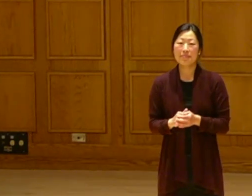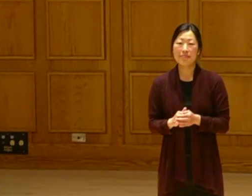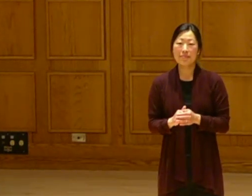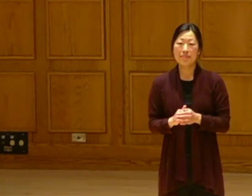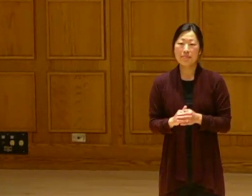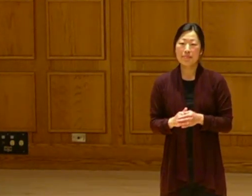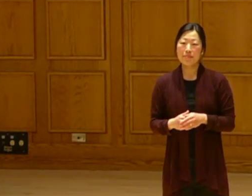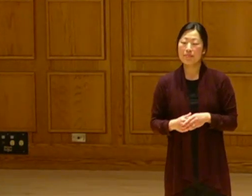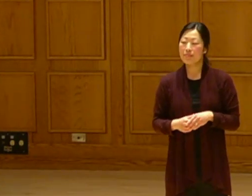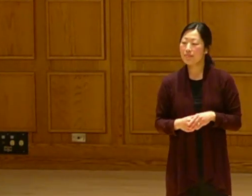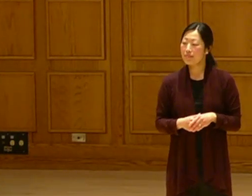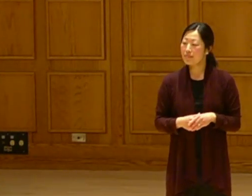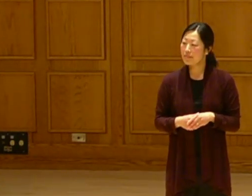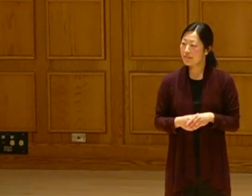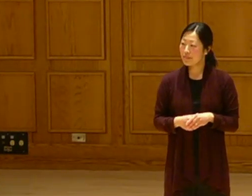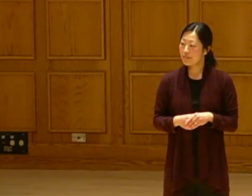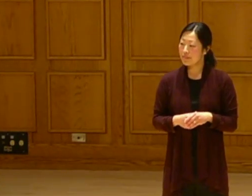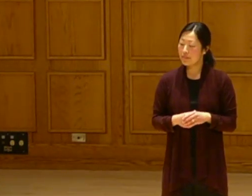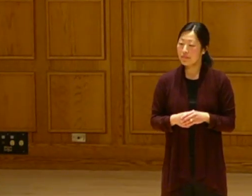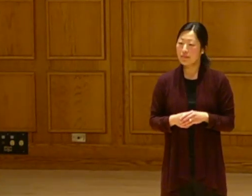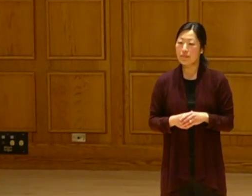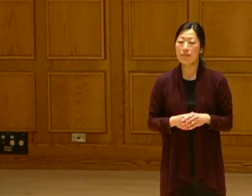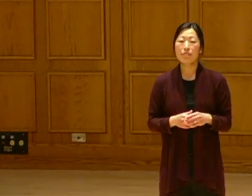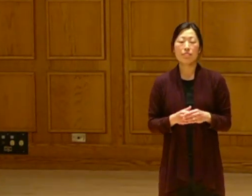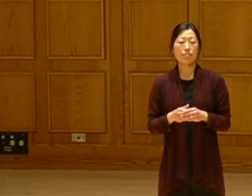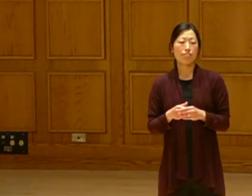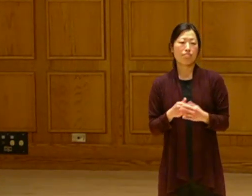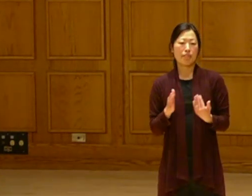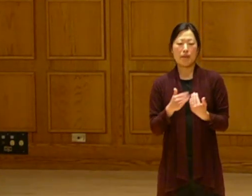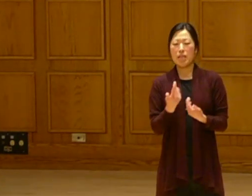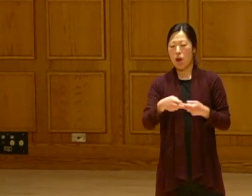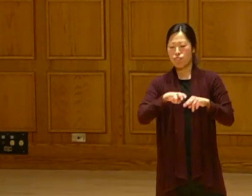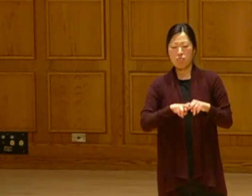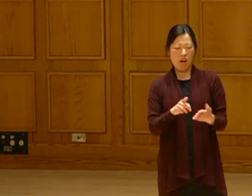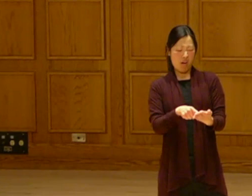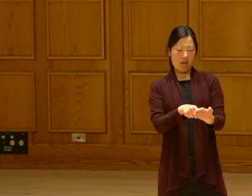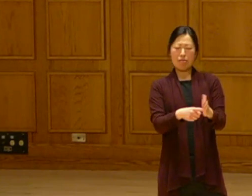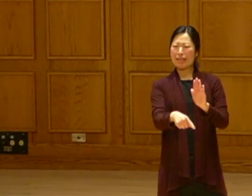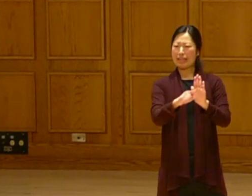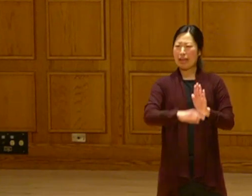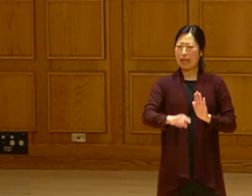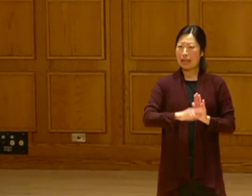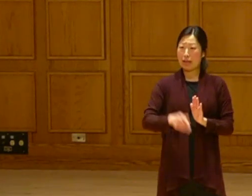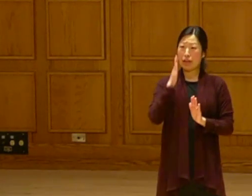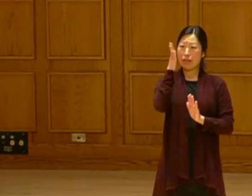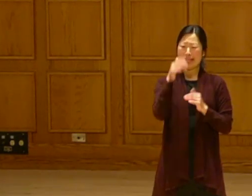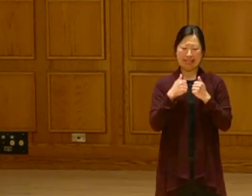The work that we -- you know, we can sit and look at the negatives that we're inheriting.